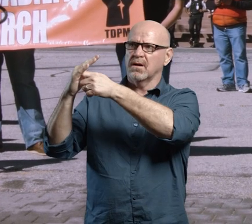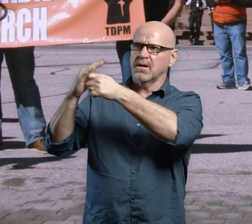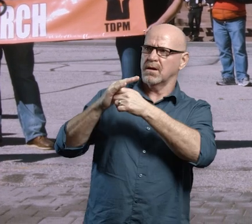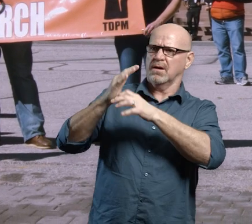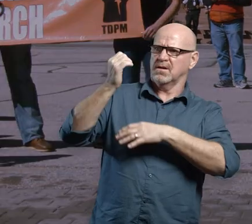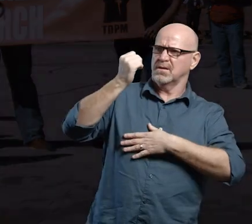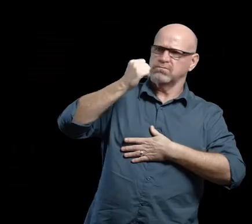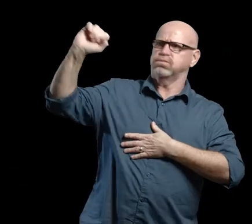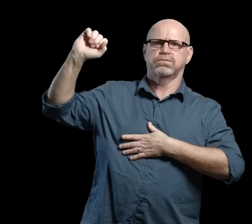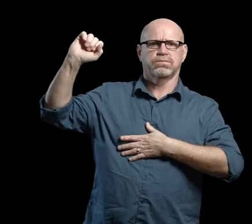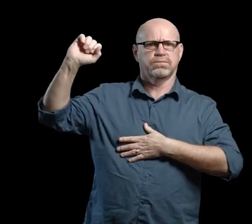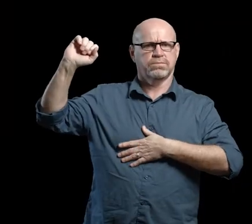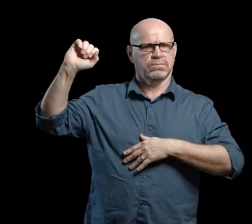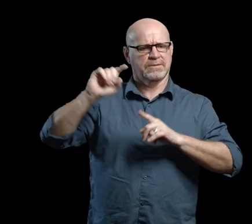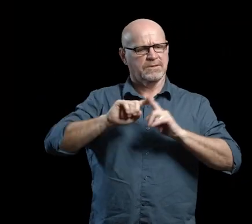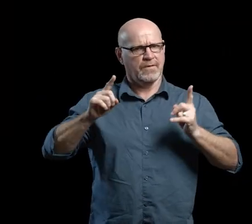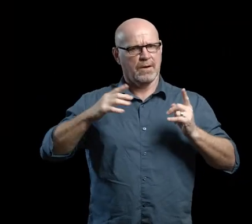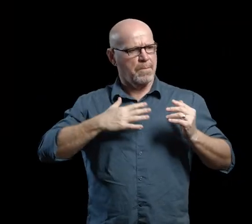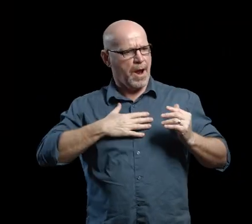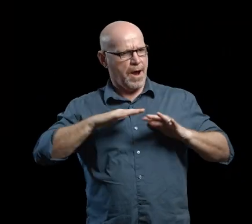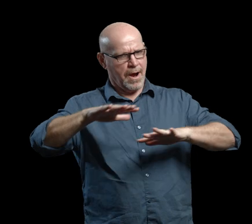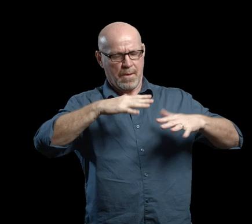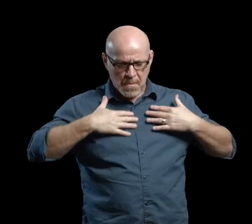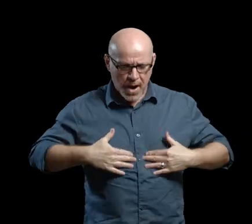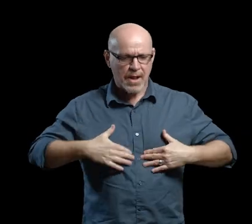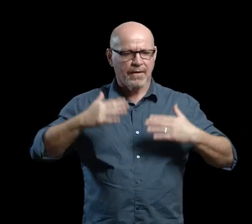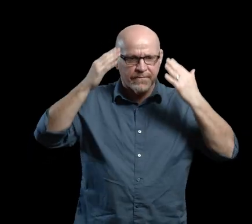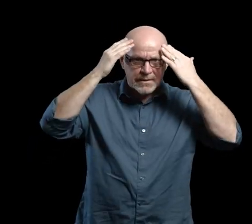and bodies.>> Kevin Jackson